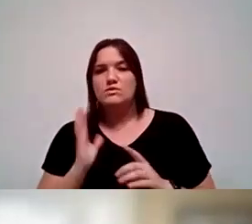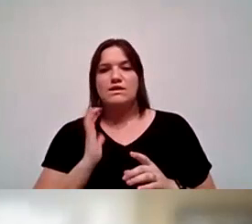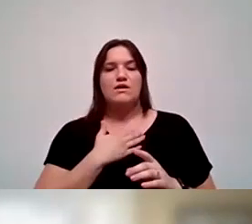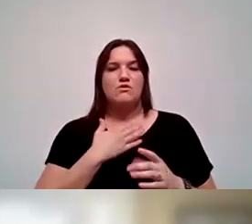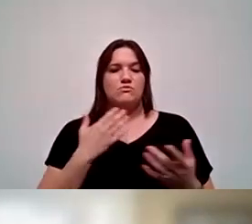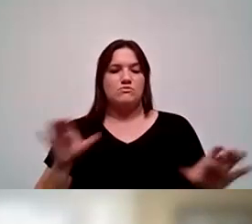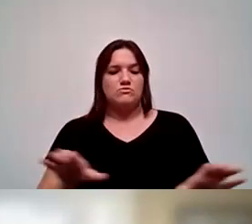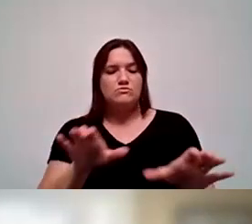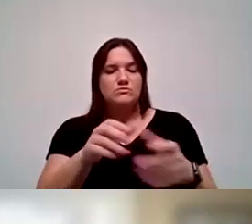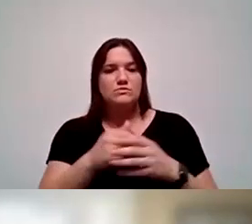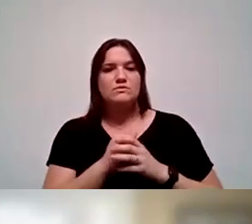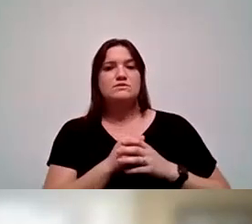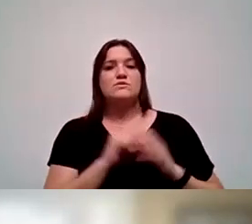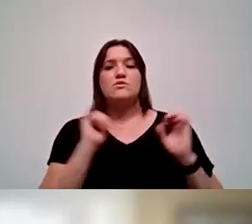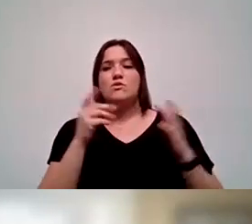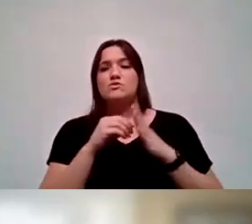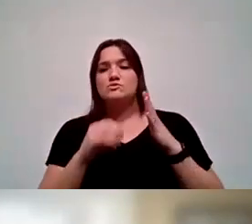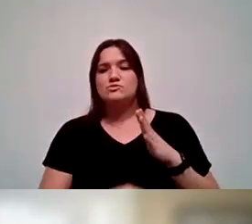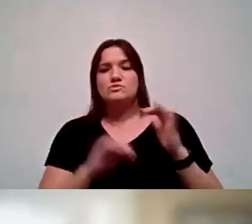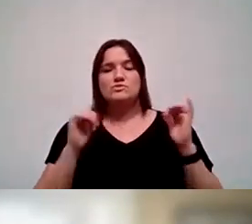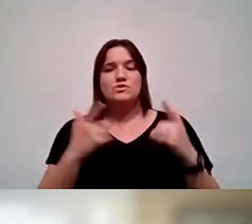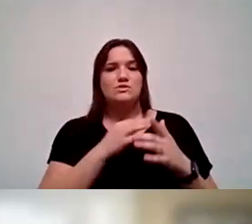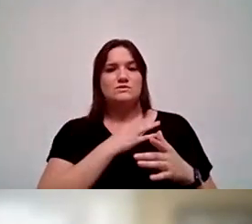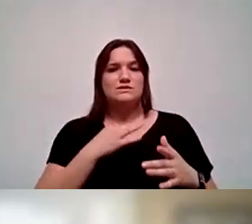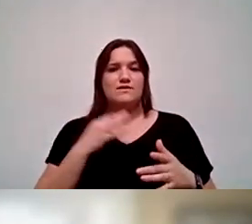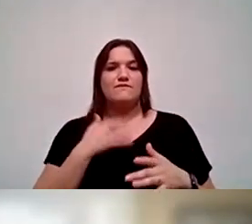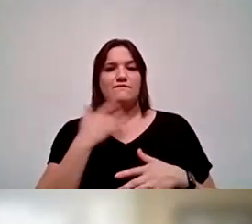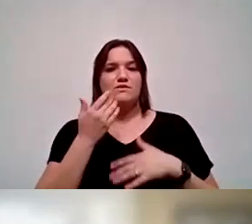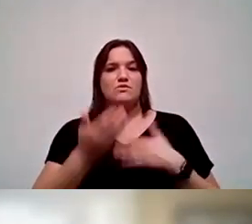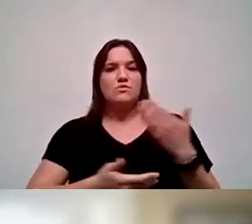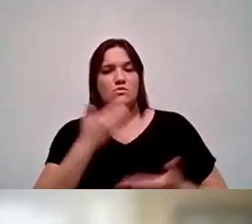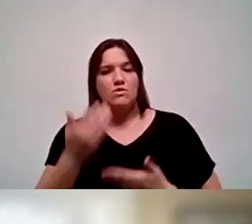So all students and all employees feel welcome and a sense of belonging here.